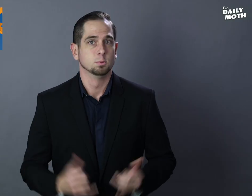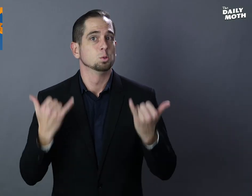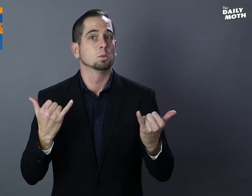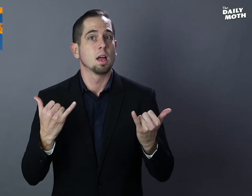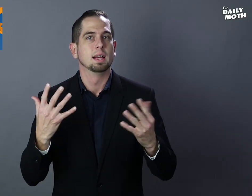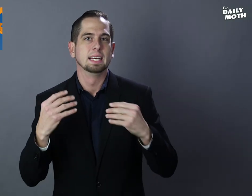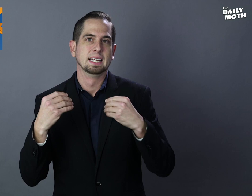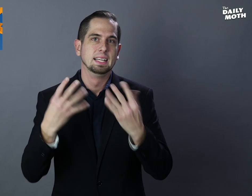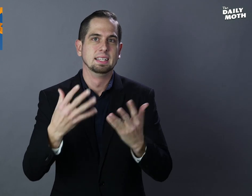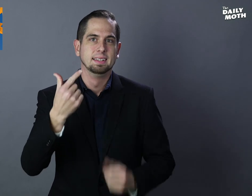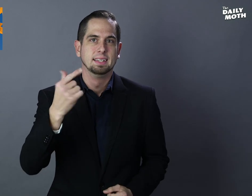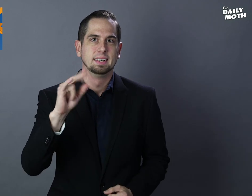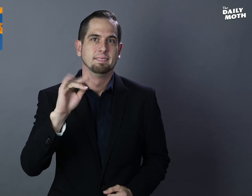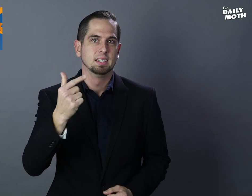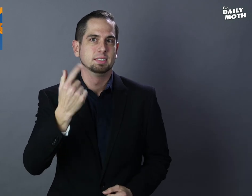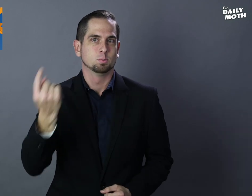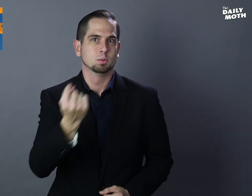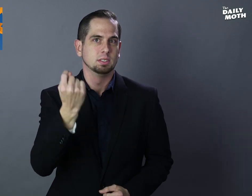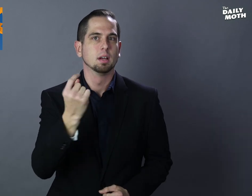Today is Giving Tuesday,